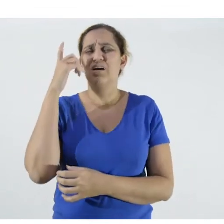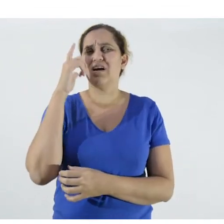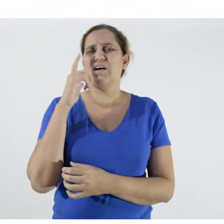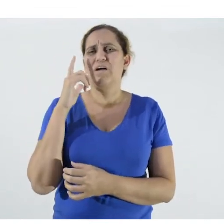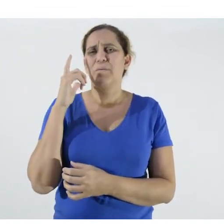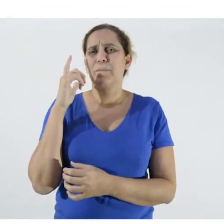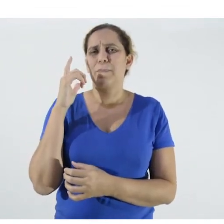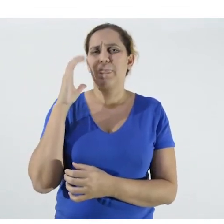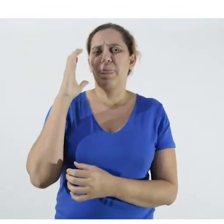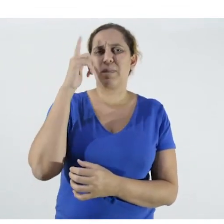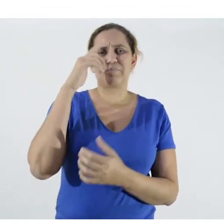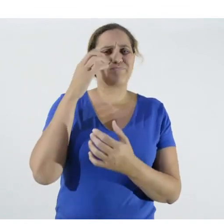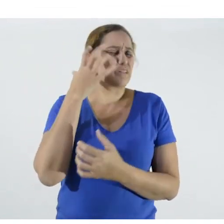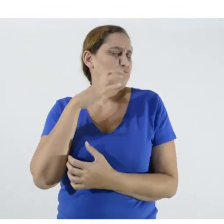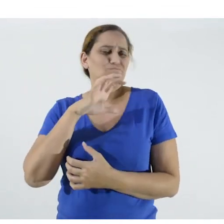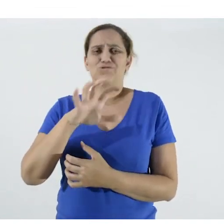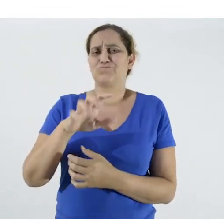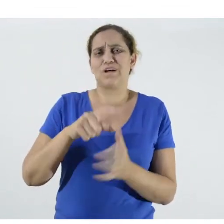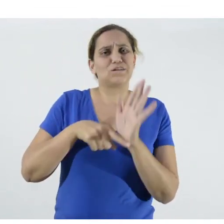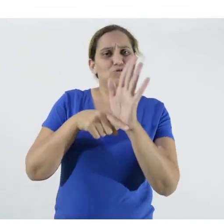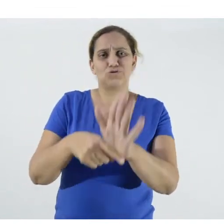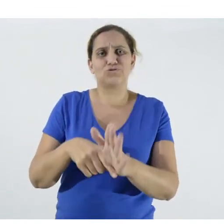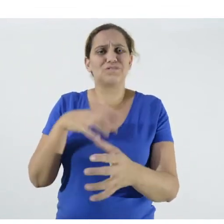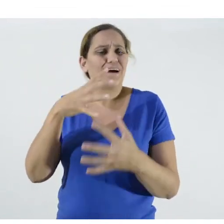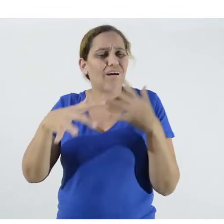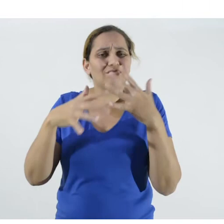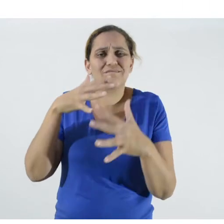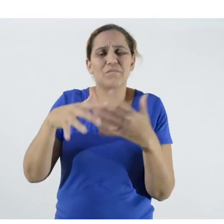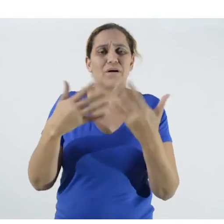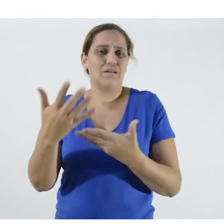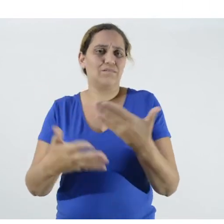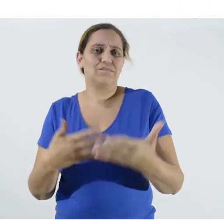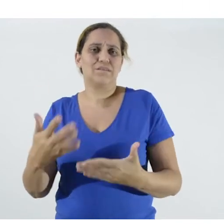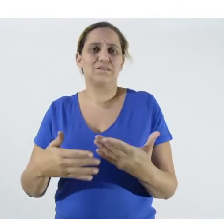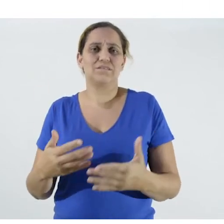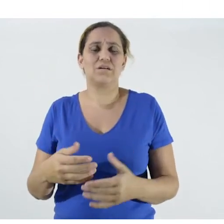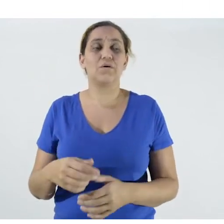instead of helping, they hinder your interaction with rural producers. Just